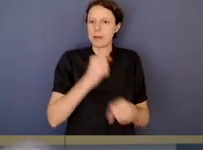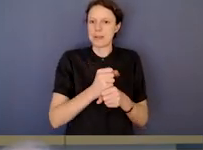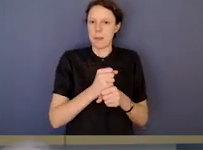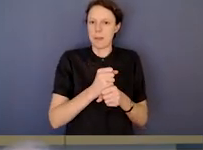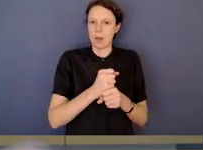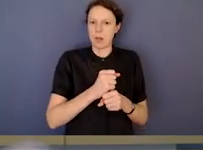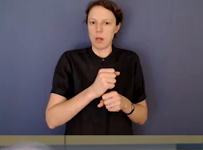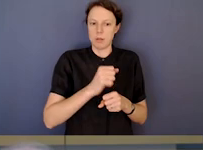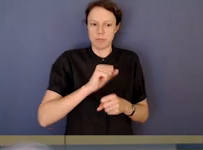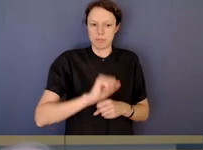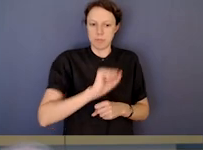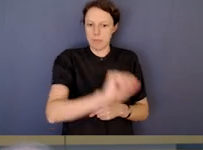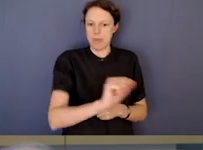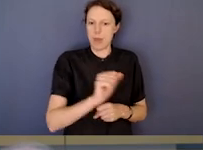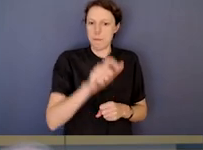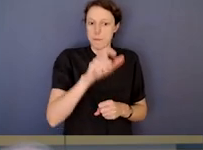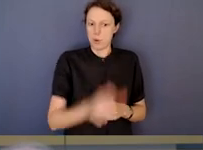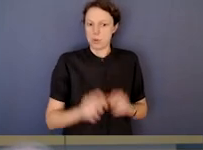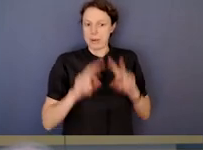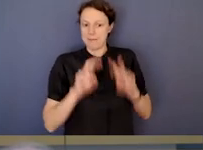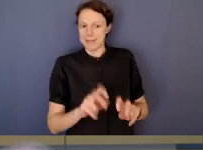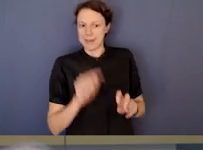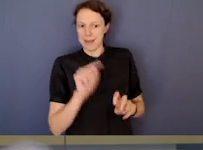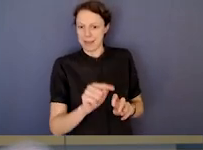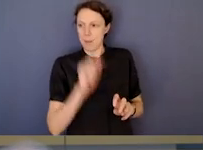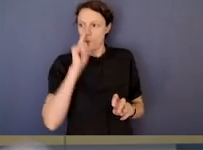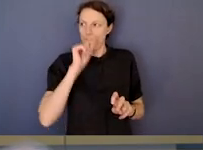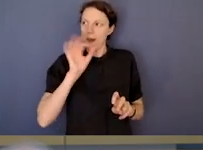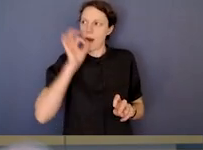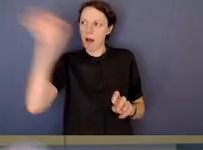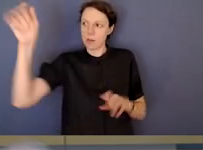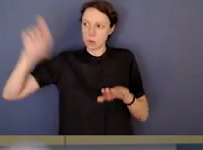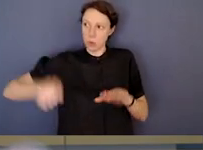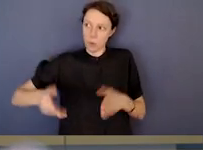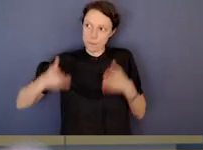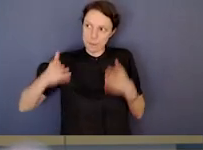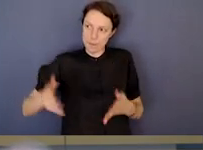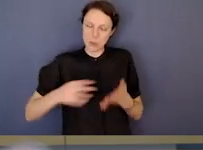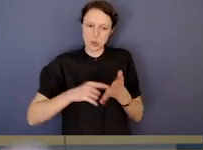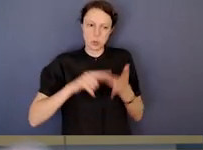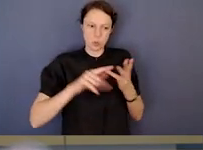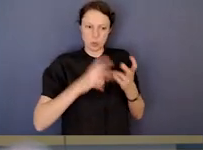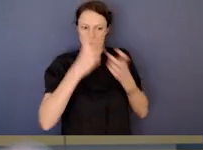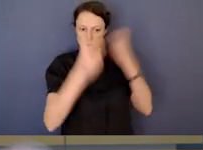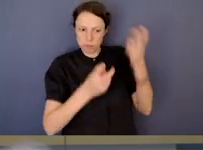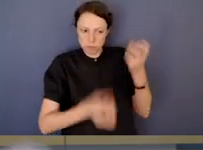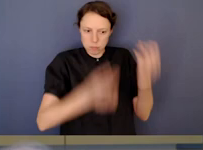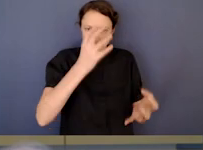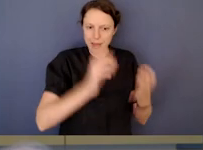but to search, for example, a private individual's home or other private premises.